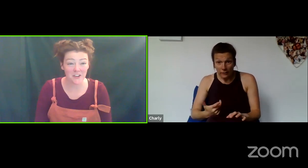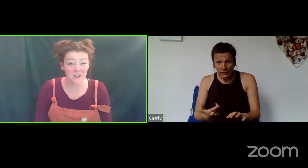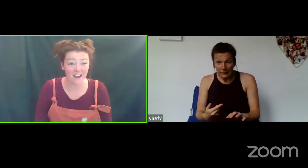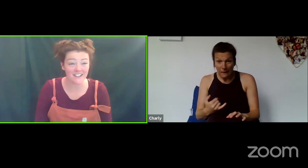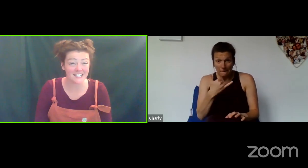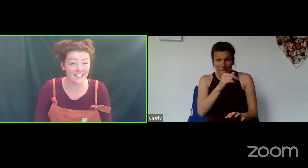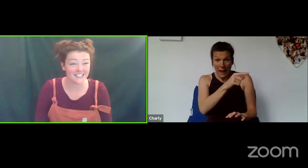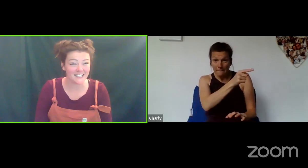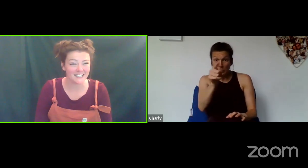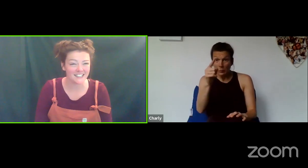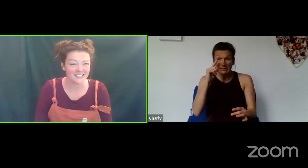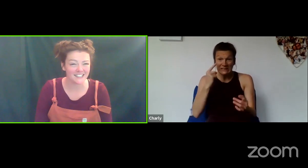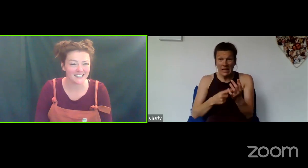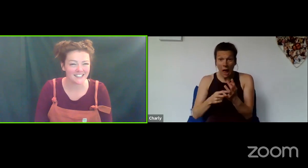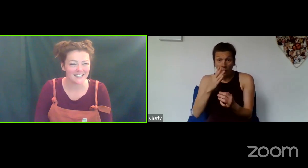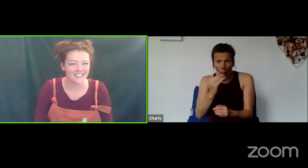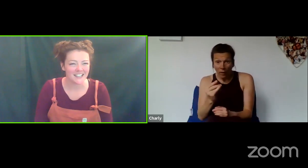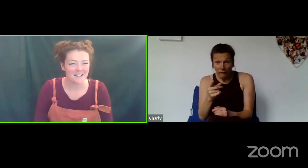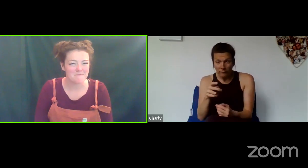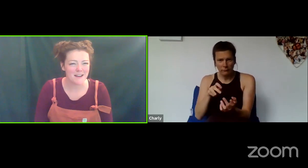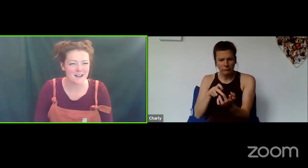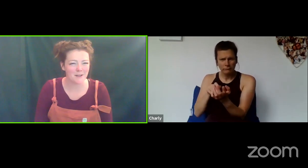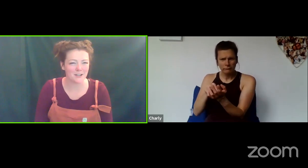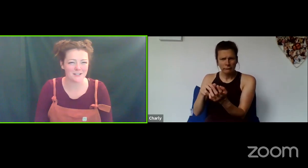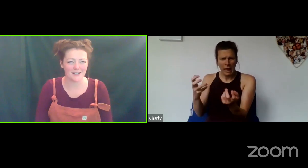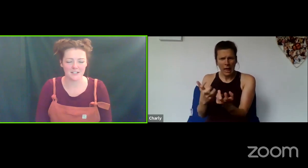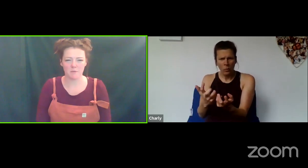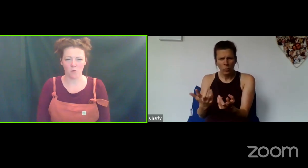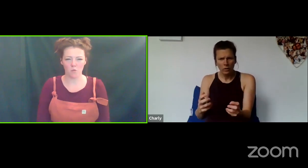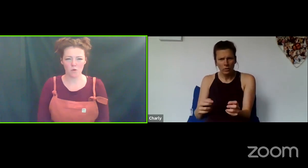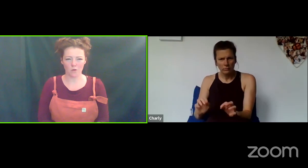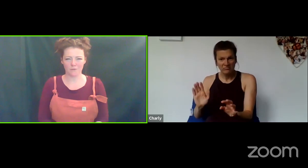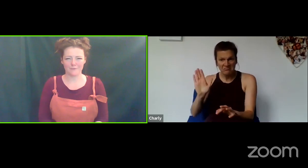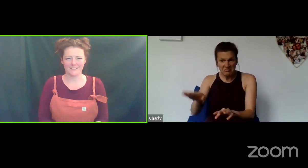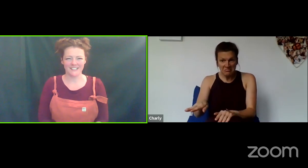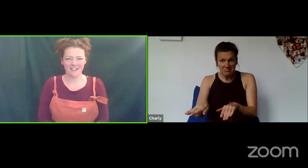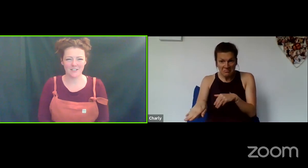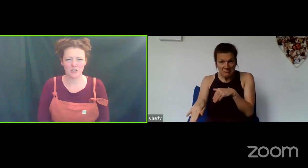your character? Maybe you decided to be The Wolf. How did you walk?